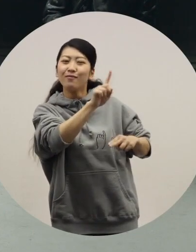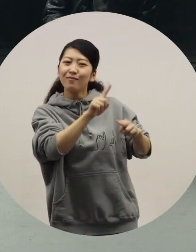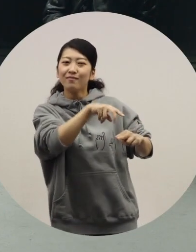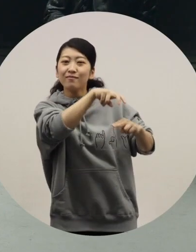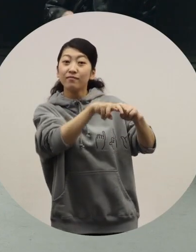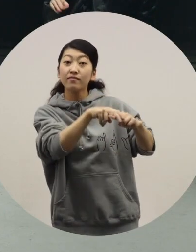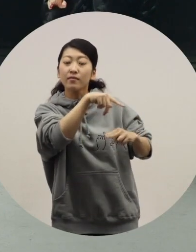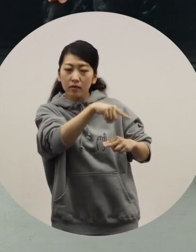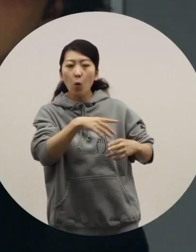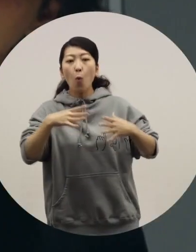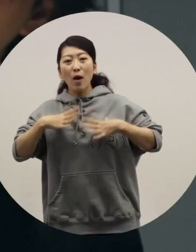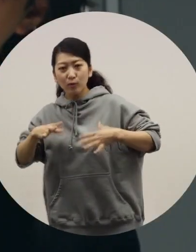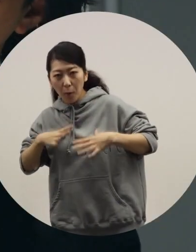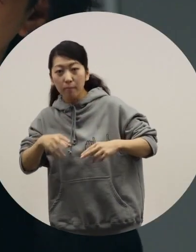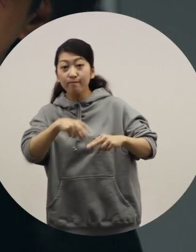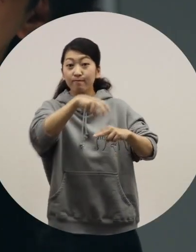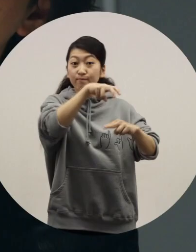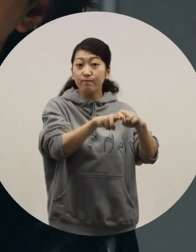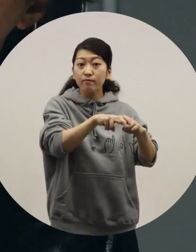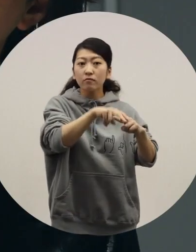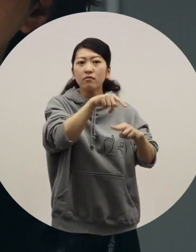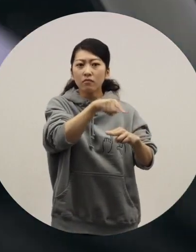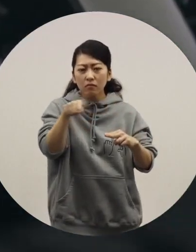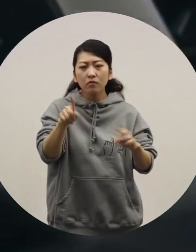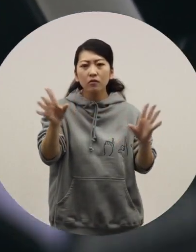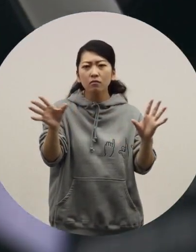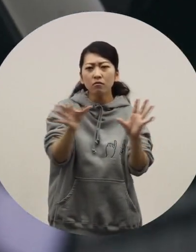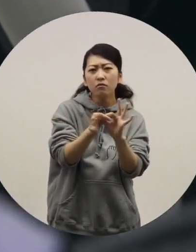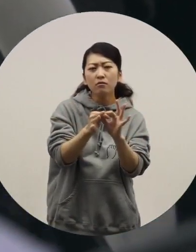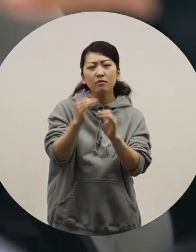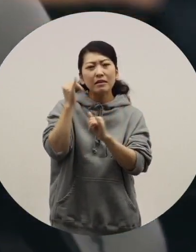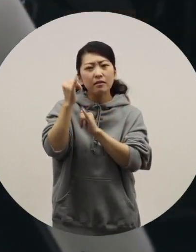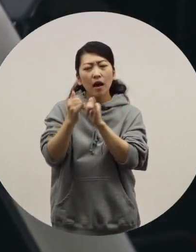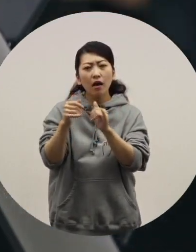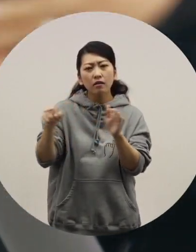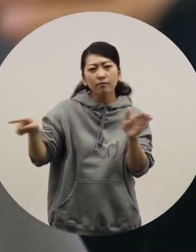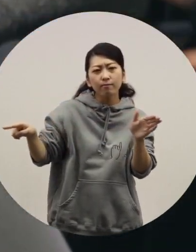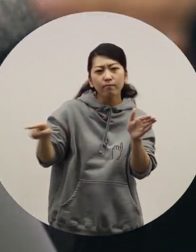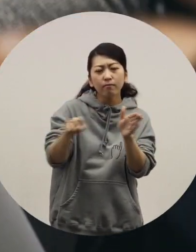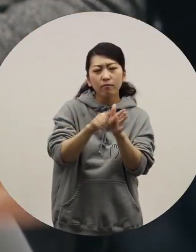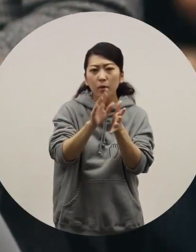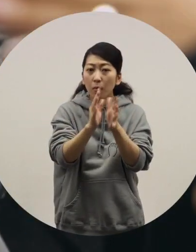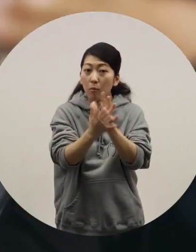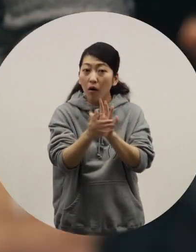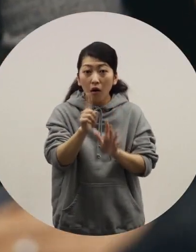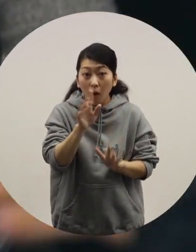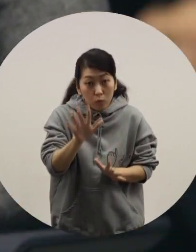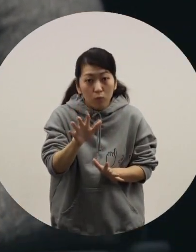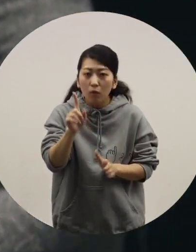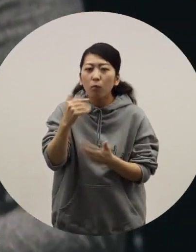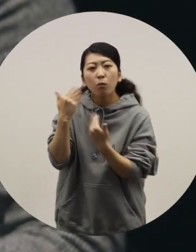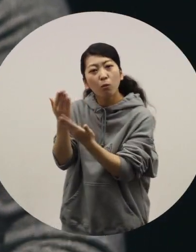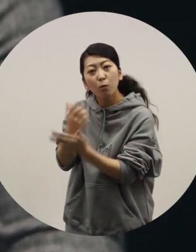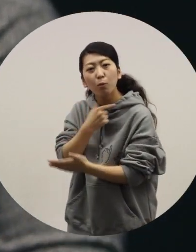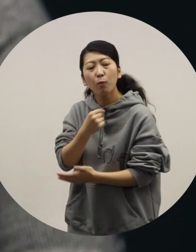but how have fashion and vehicles changed with the times? I want to hear your opinion. [Azuma] Yes.